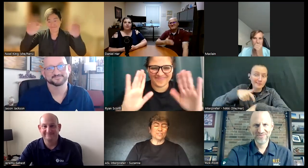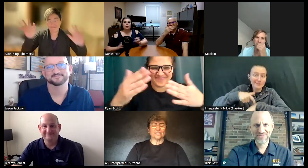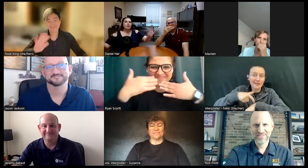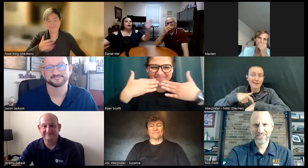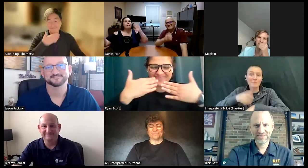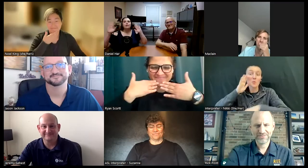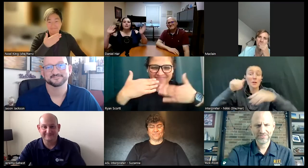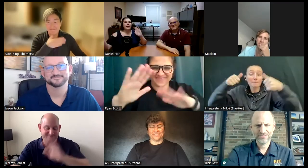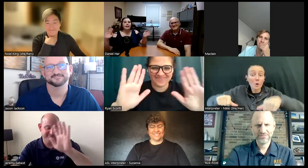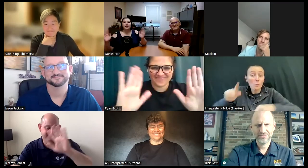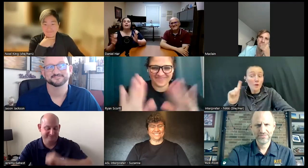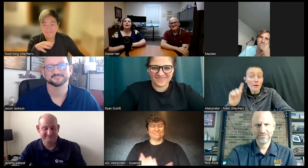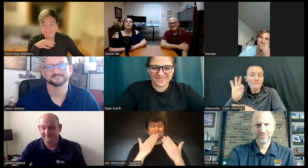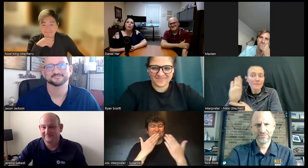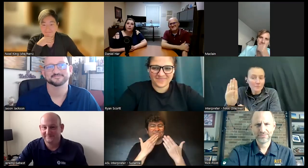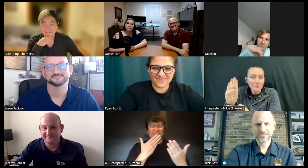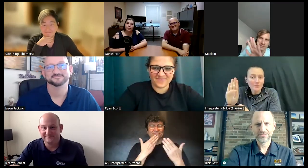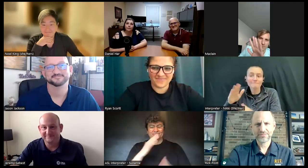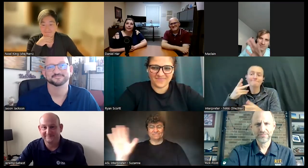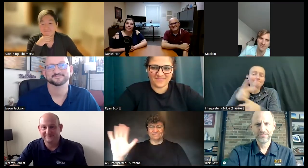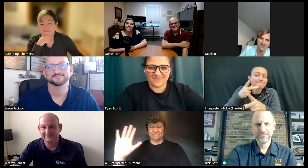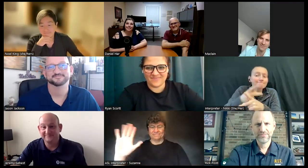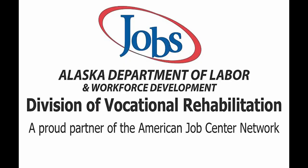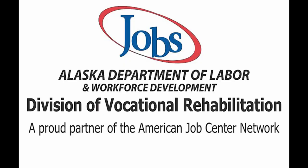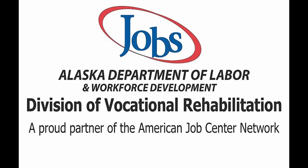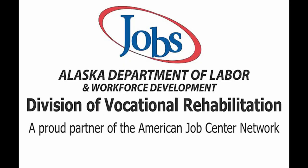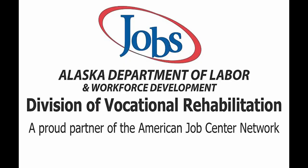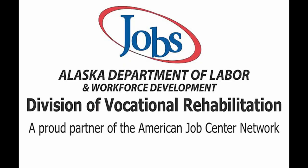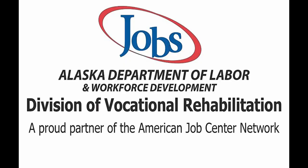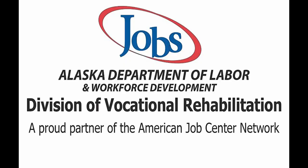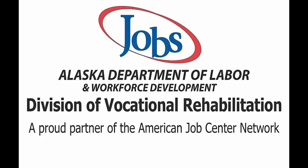posted on Facebook everyone take care and have a wonderful evening